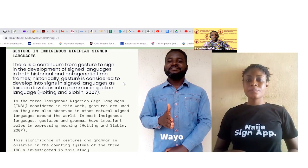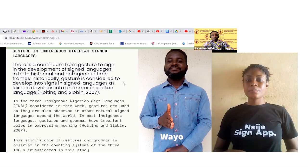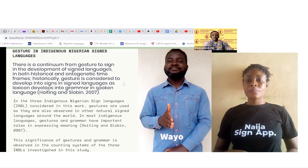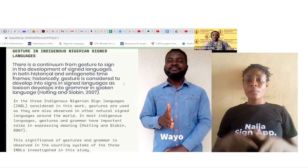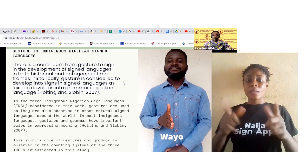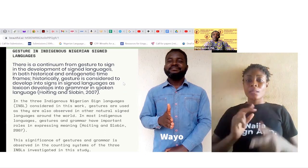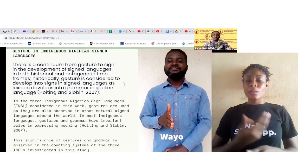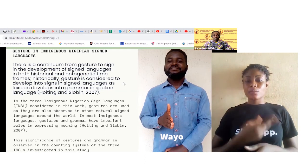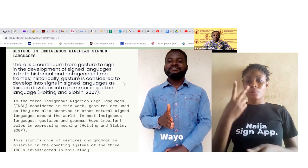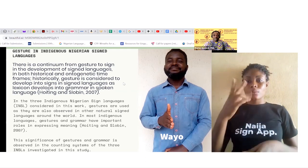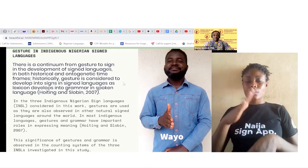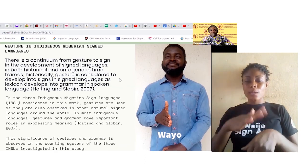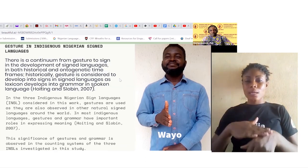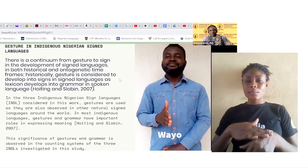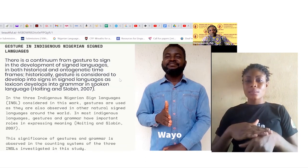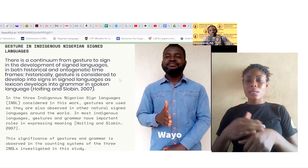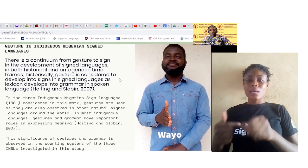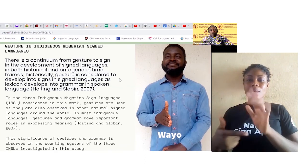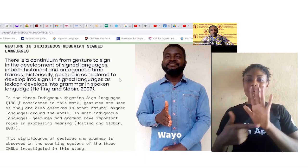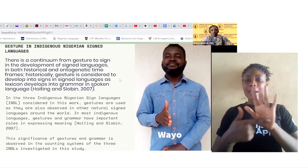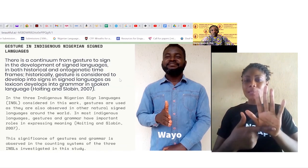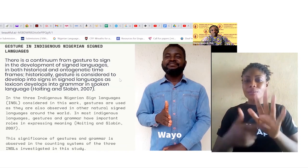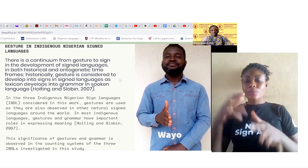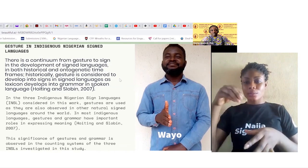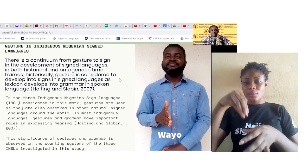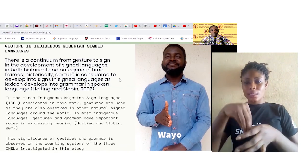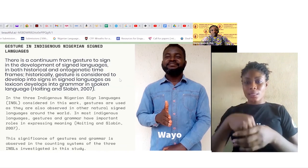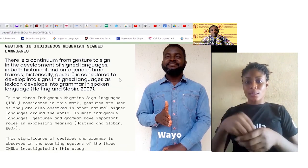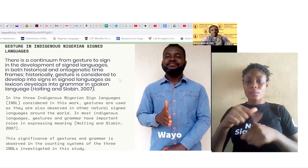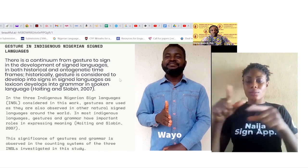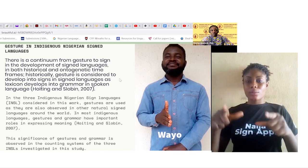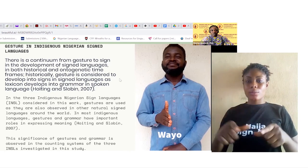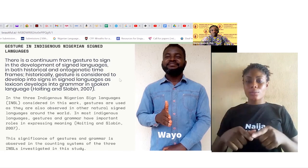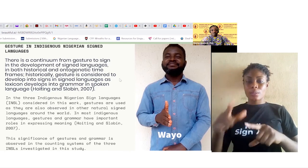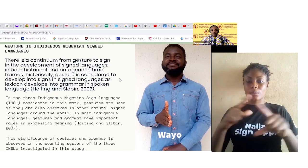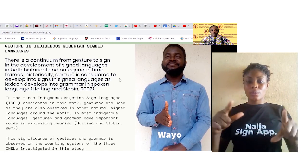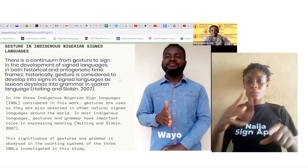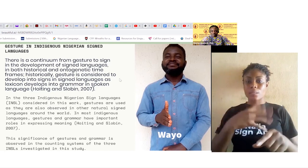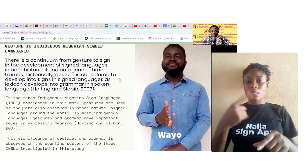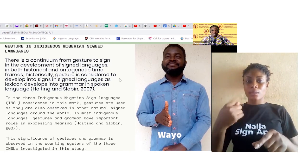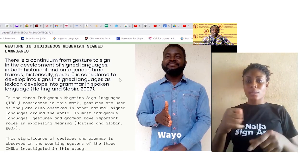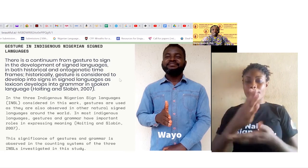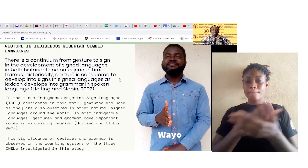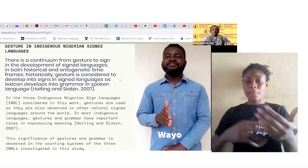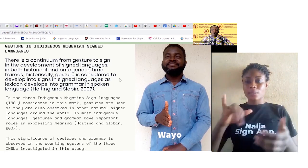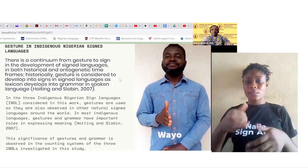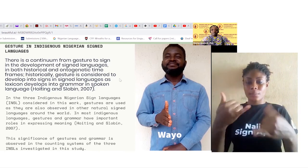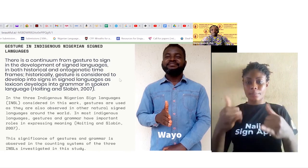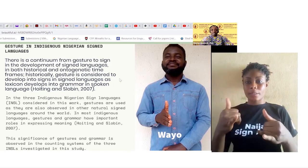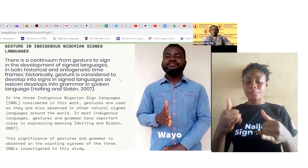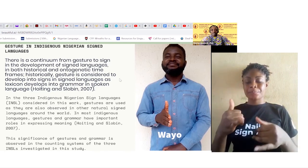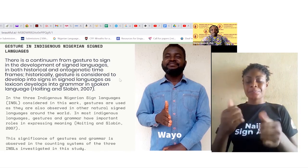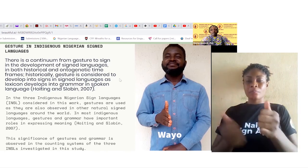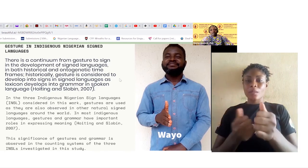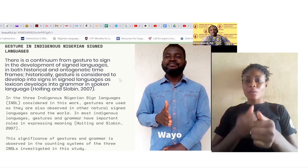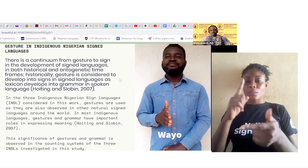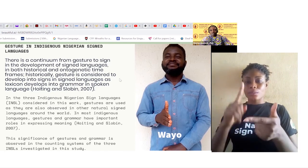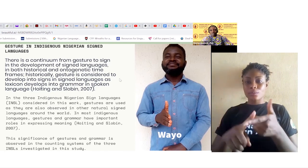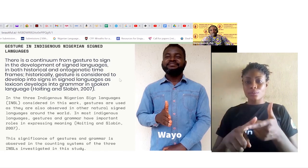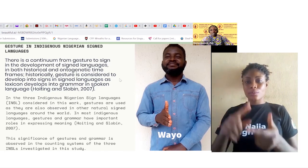the the roles they play um according to Hoiten & Sloben (2007), they observed that